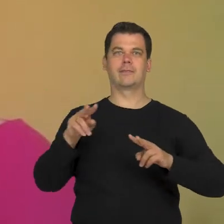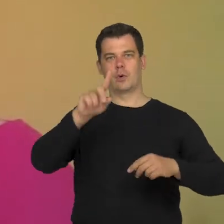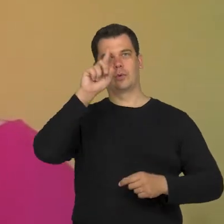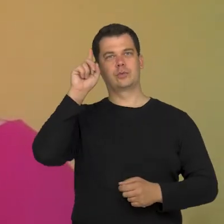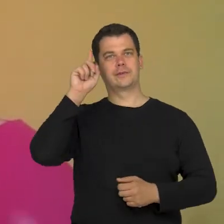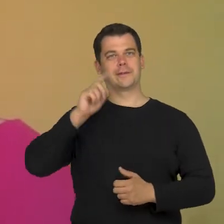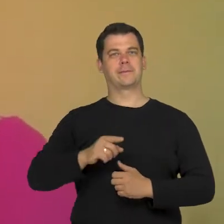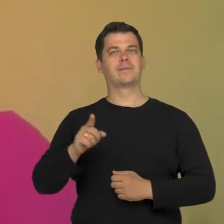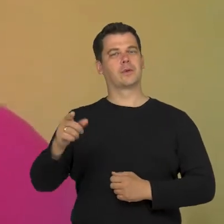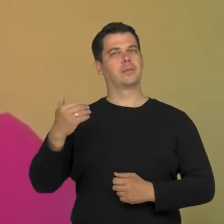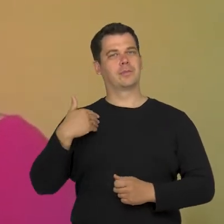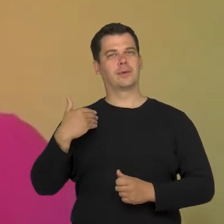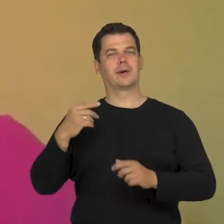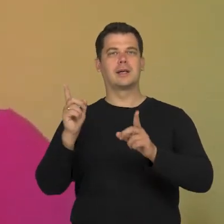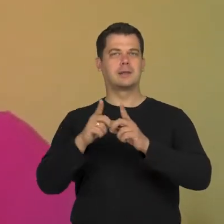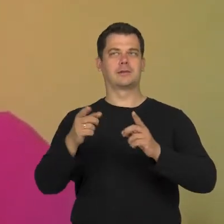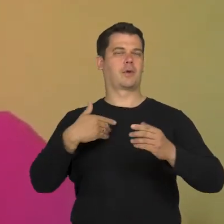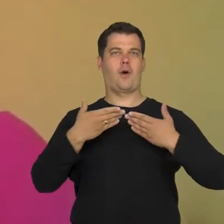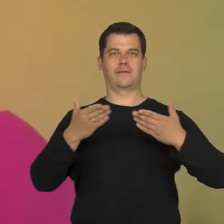was something we were really open about.